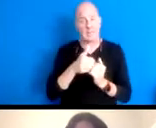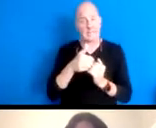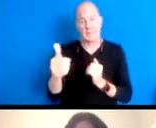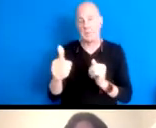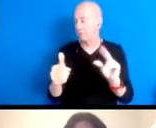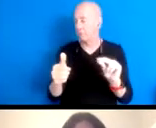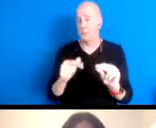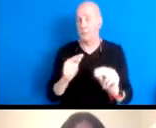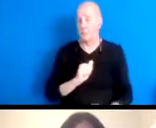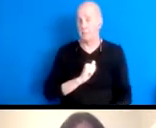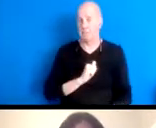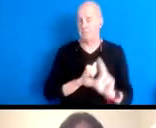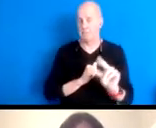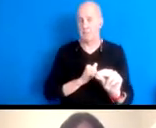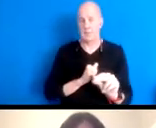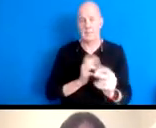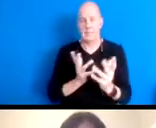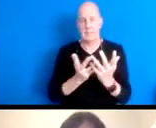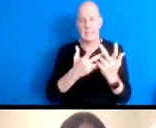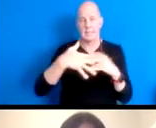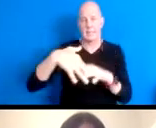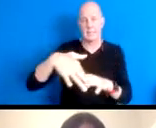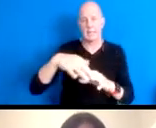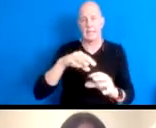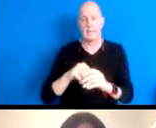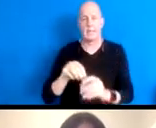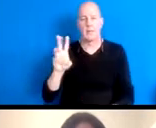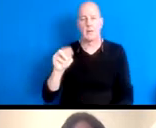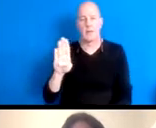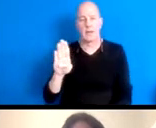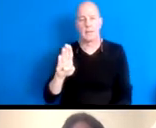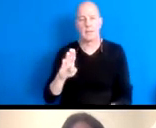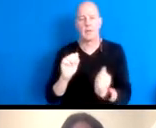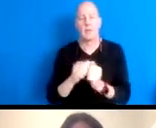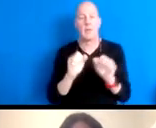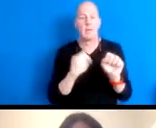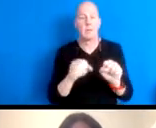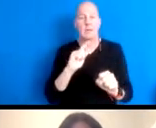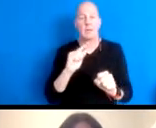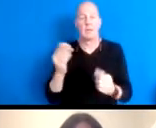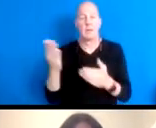We see it and mashed in the web with the potential to bring us a capacity for.